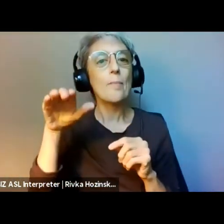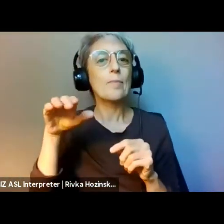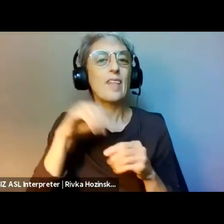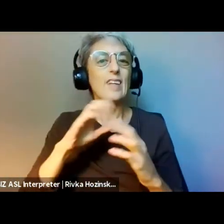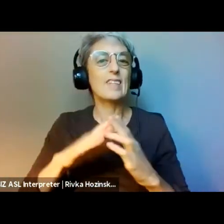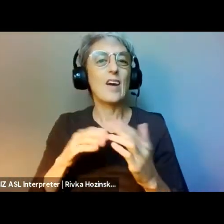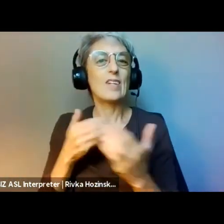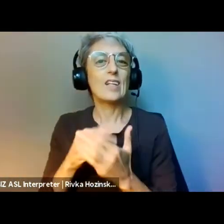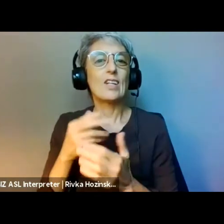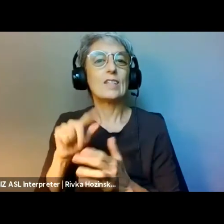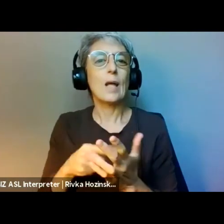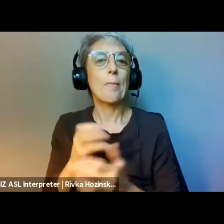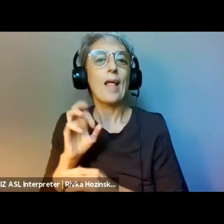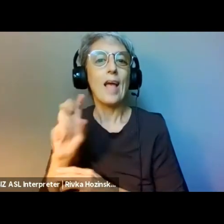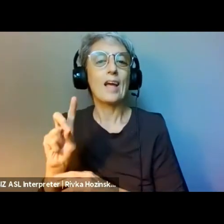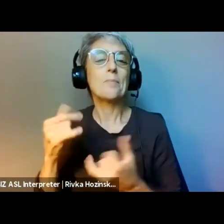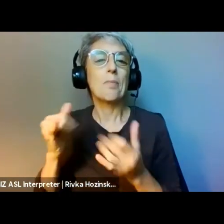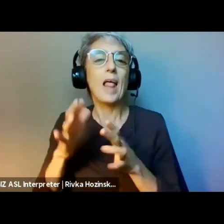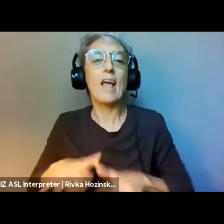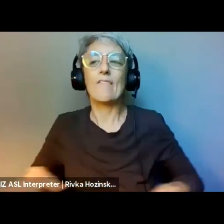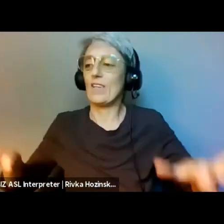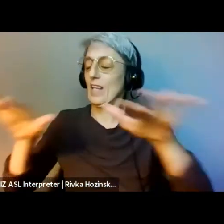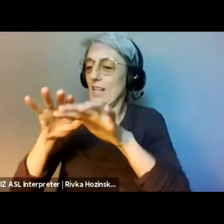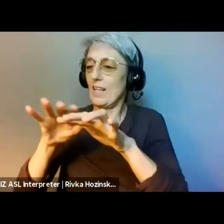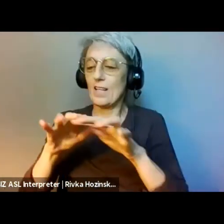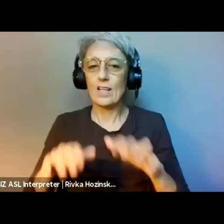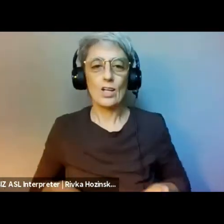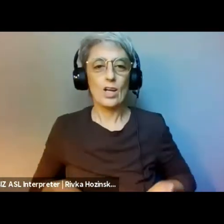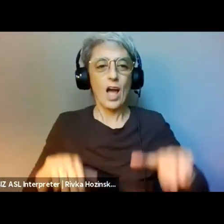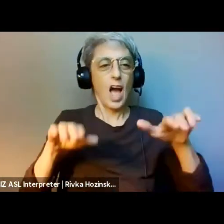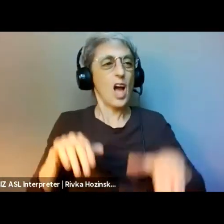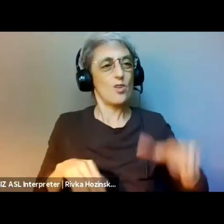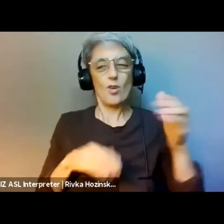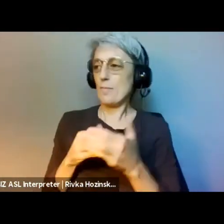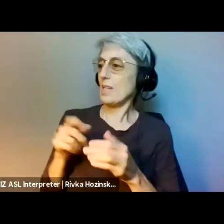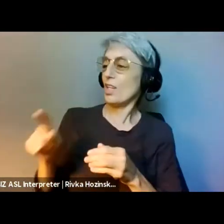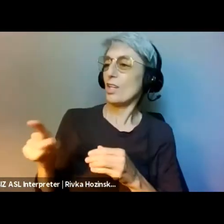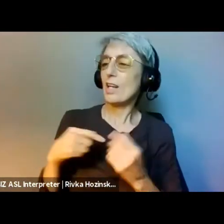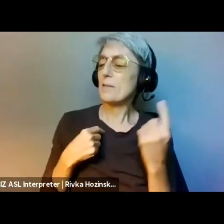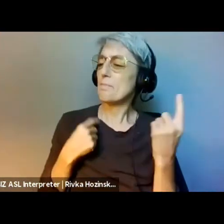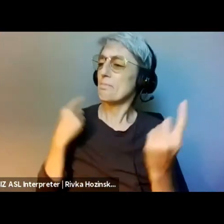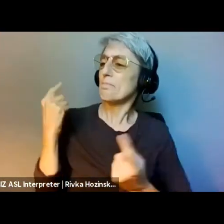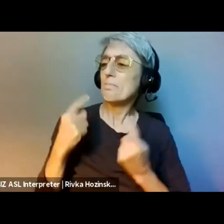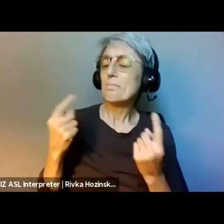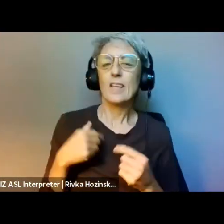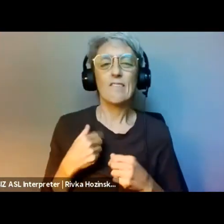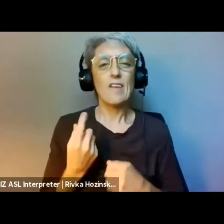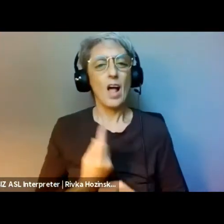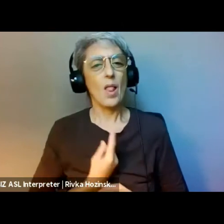I am also wearing a blue shirt that has a geometric print with a white pattern.